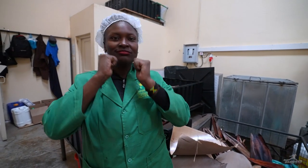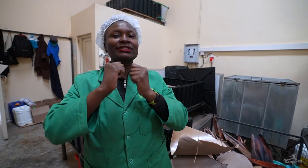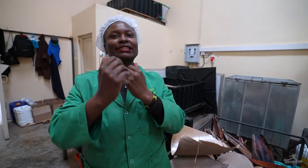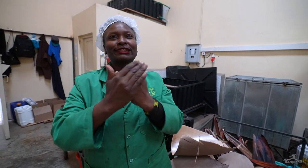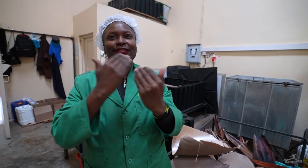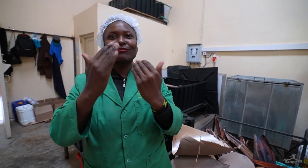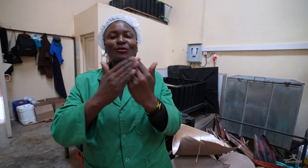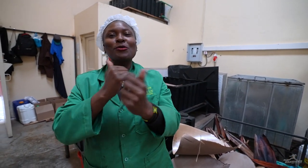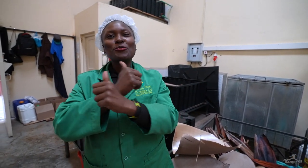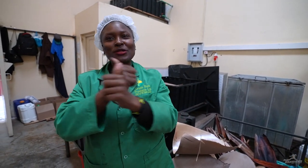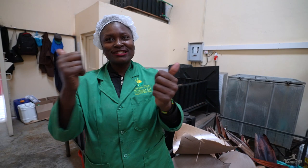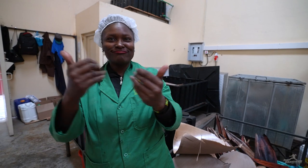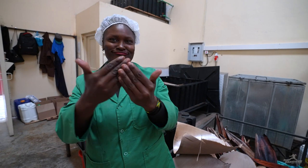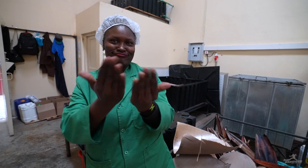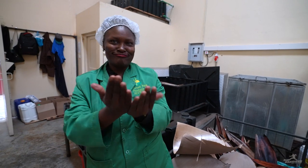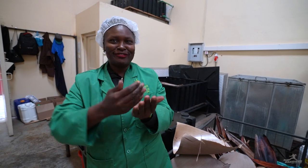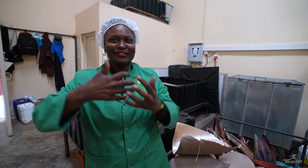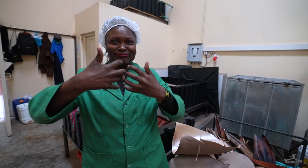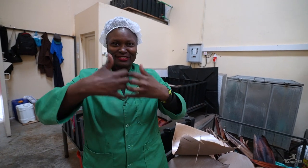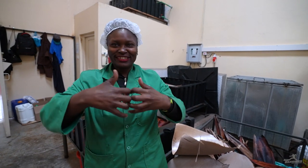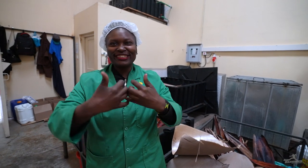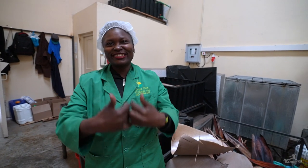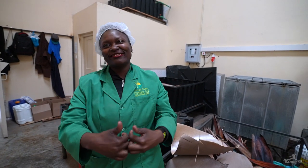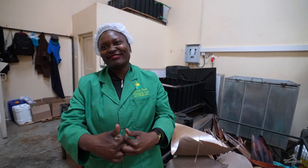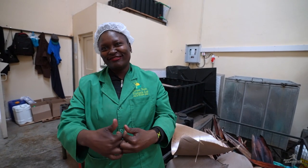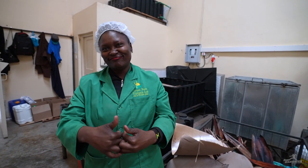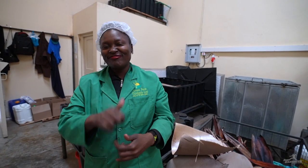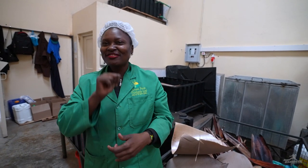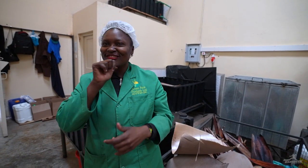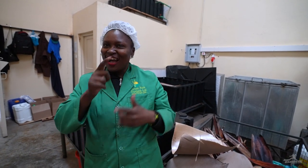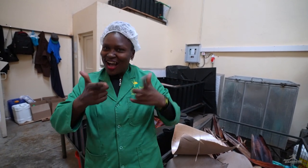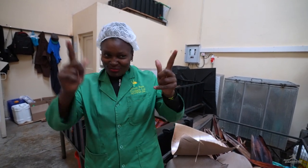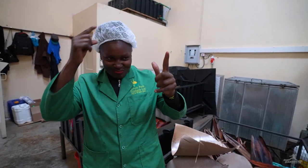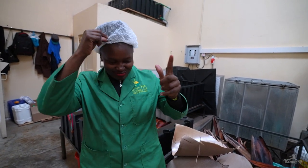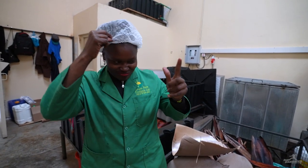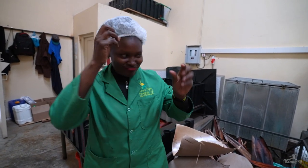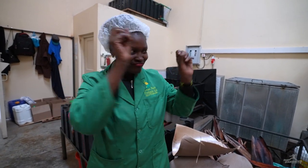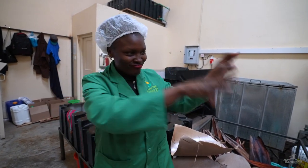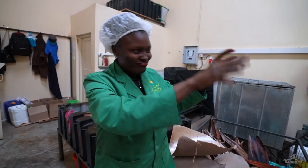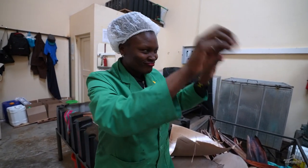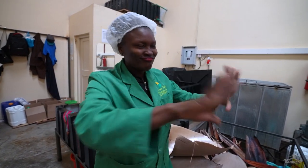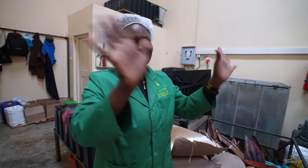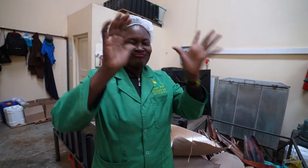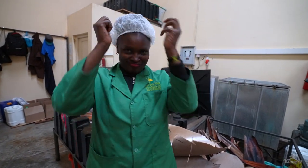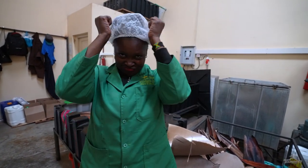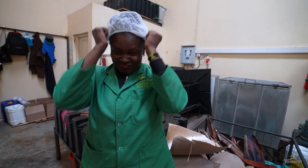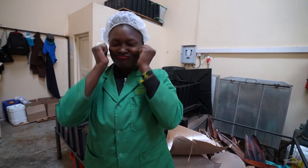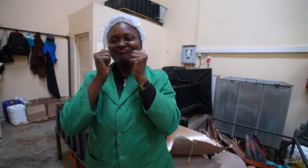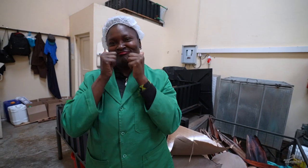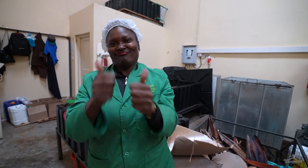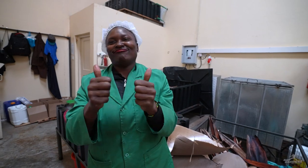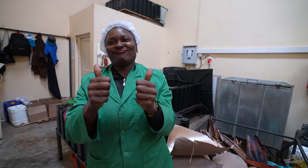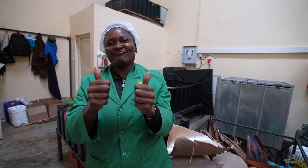The hair nets protect our hair from falling into the machines. So the hair nets prevent that.